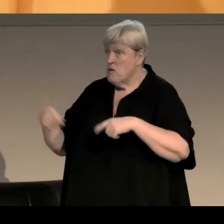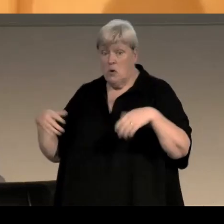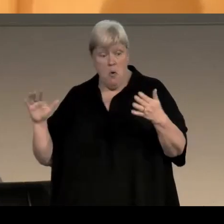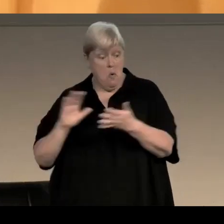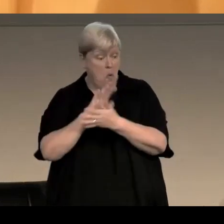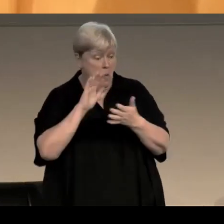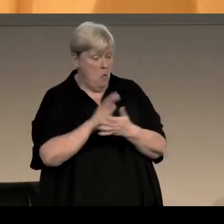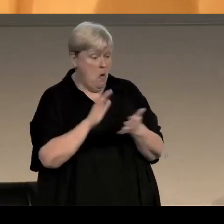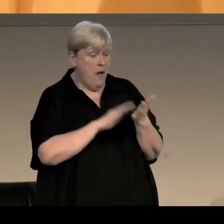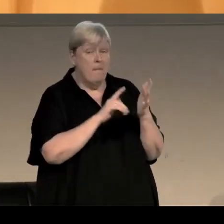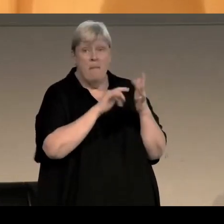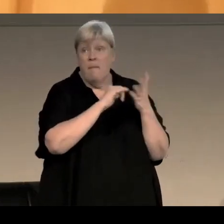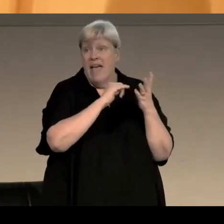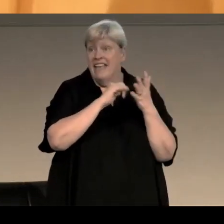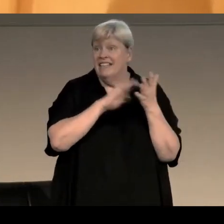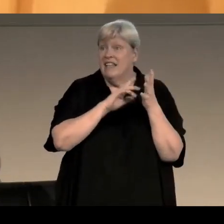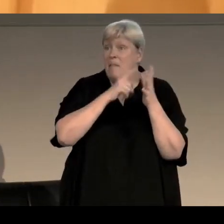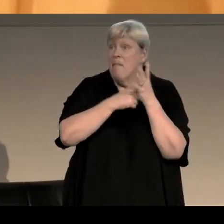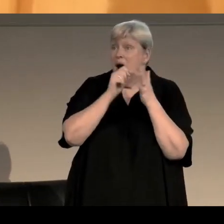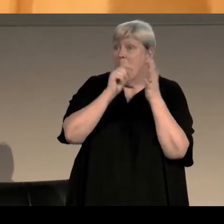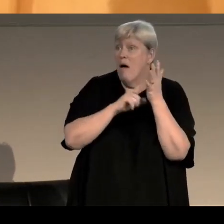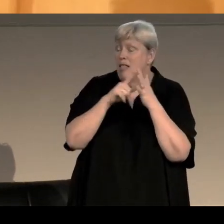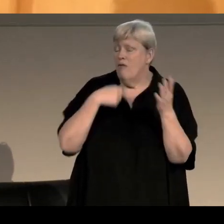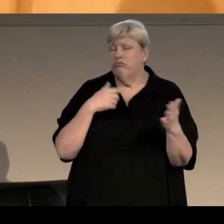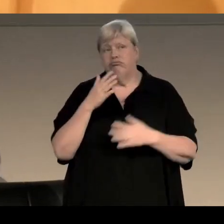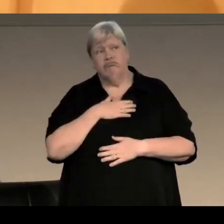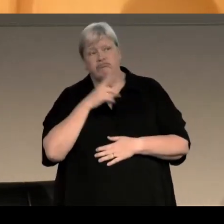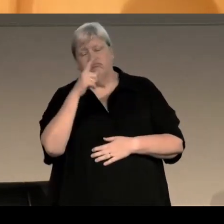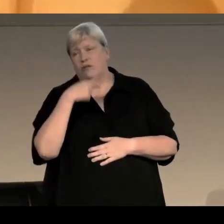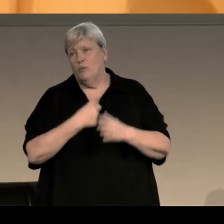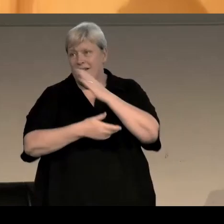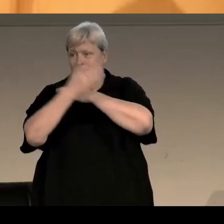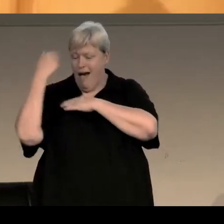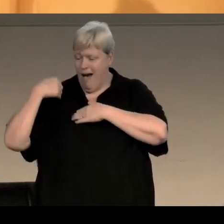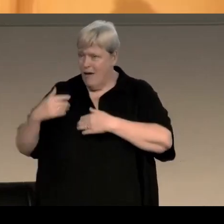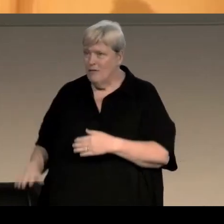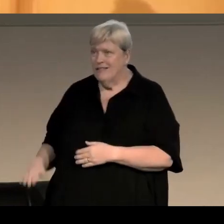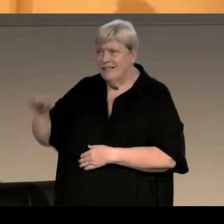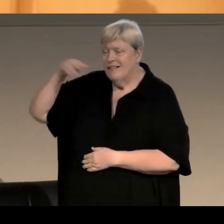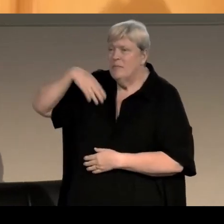Miss Marple was my gateway drug into crime fiction. When I was a kid I used to stay a lot at my grandparents,